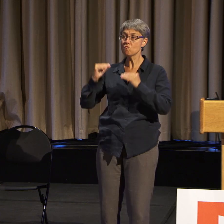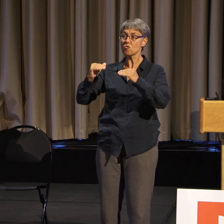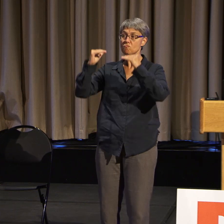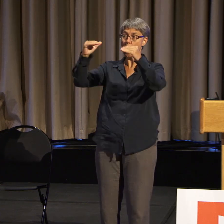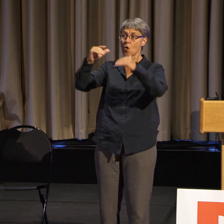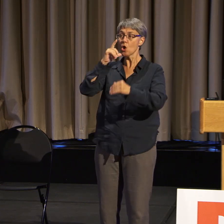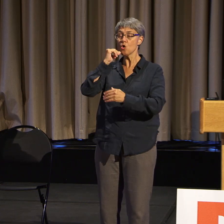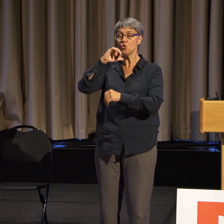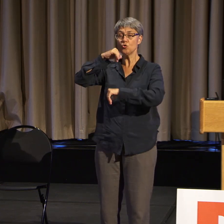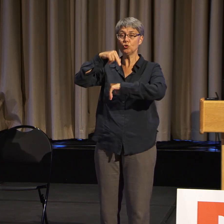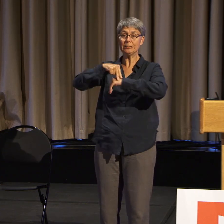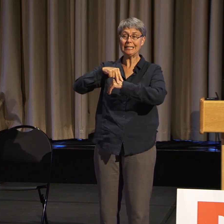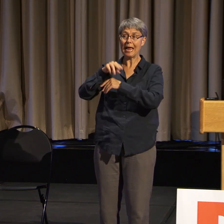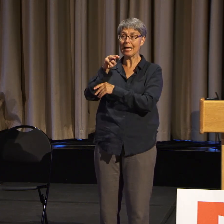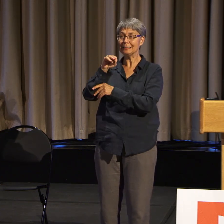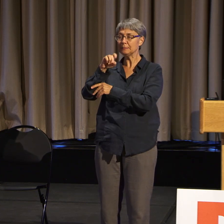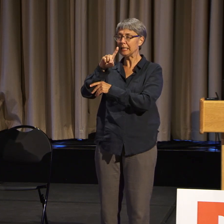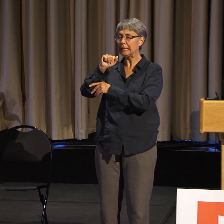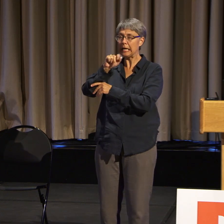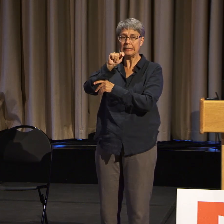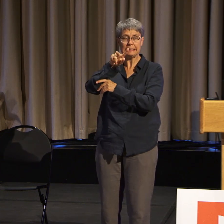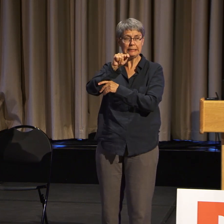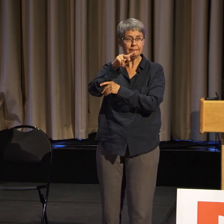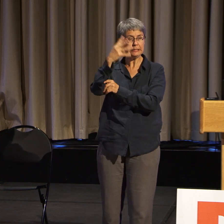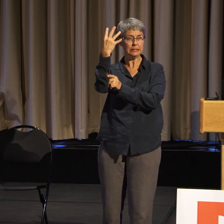or whatever. We're going to look at that.